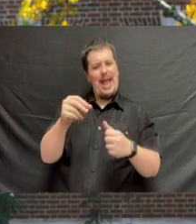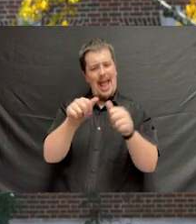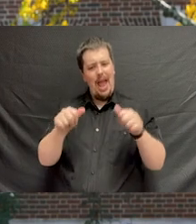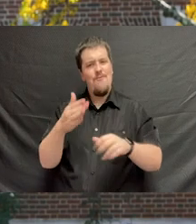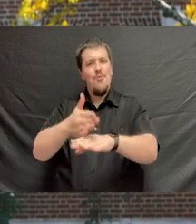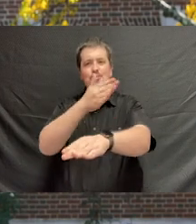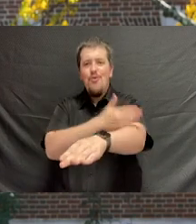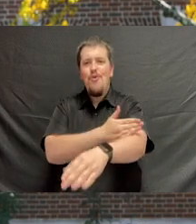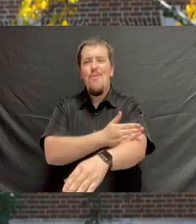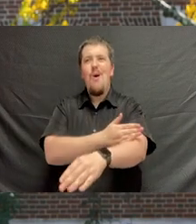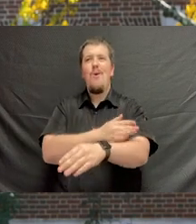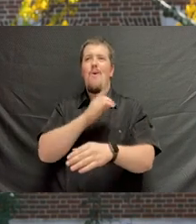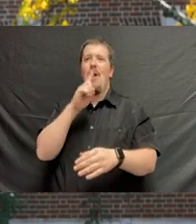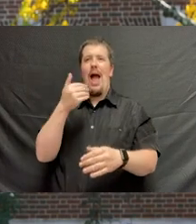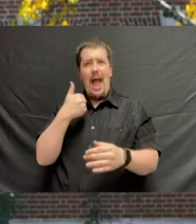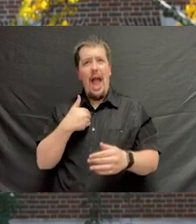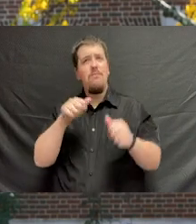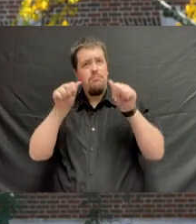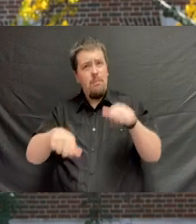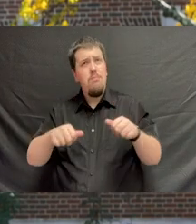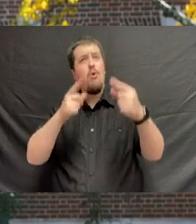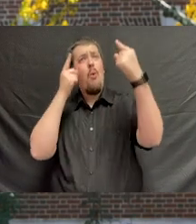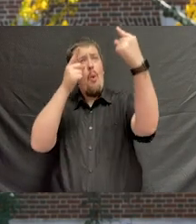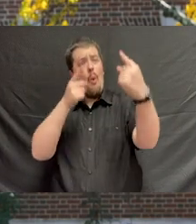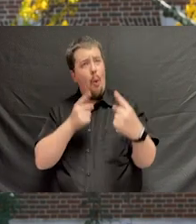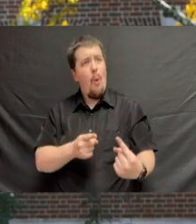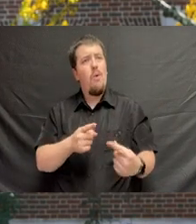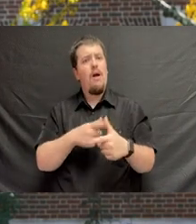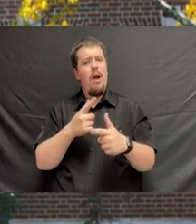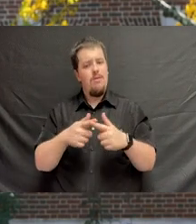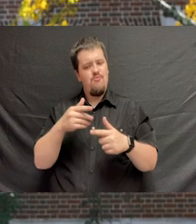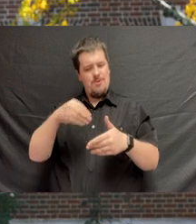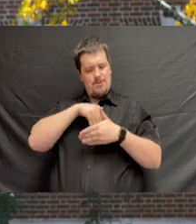and areas for improvement, setting realistic goals, and tapping into your inner power